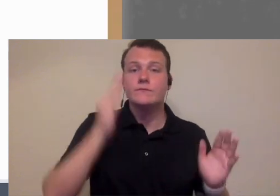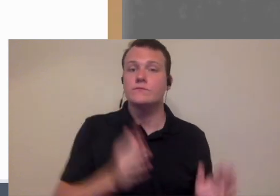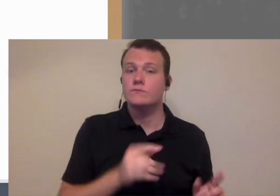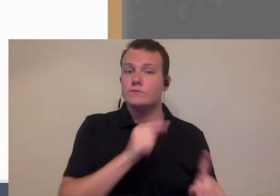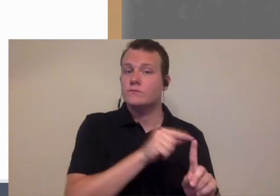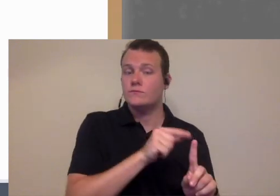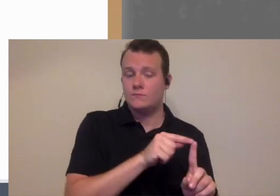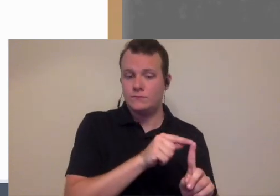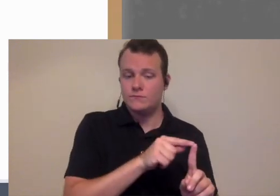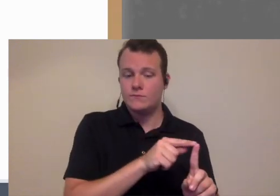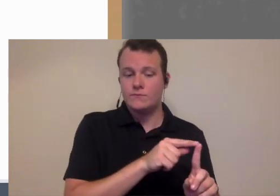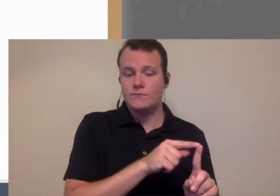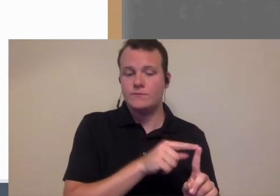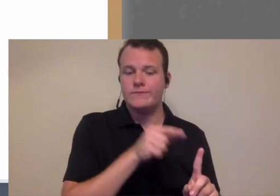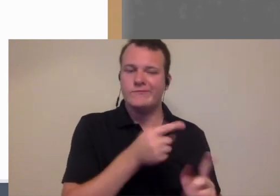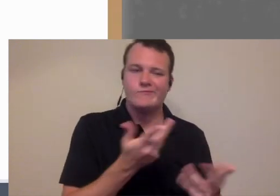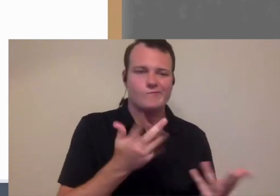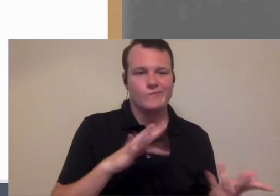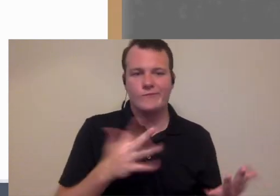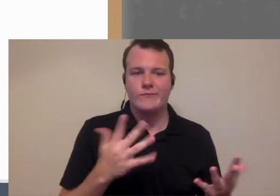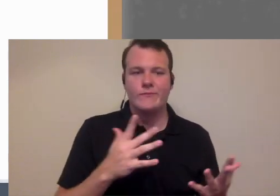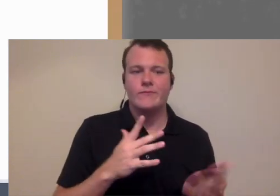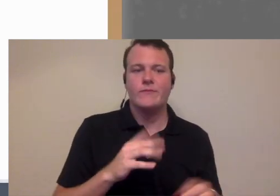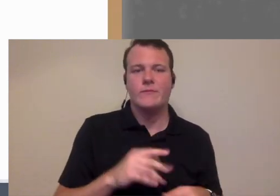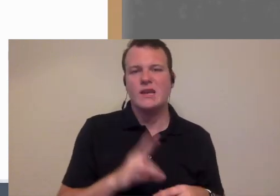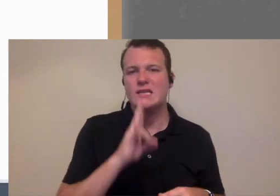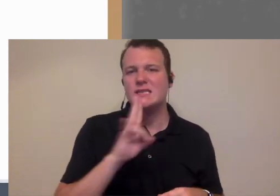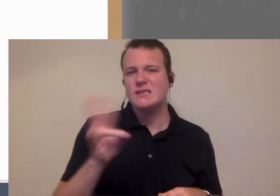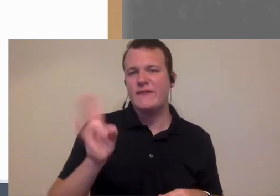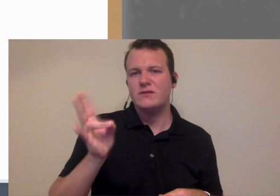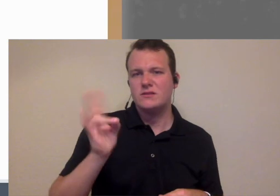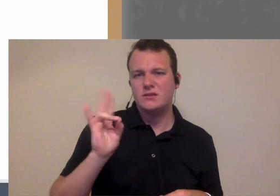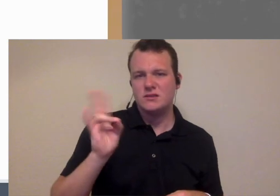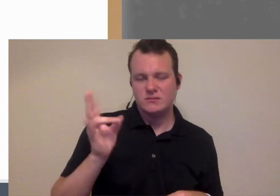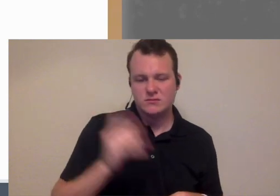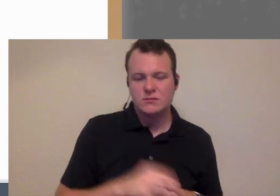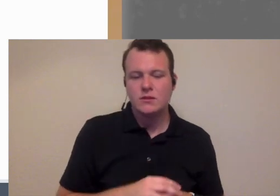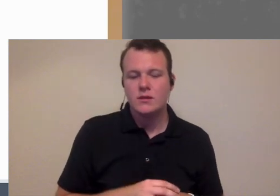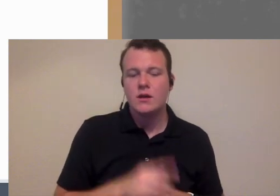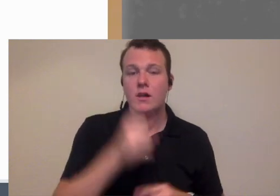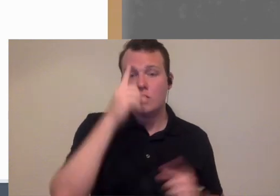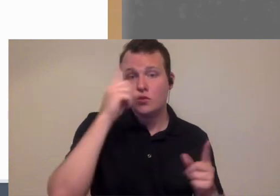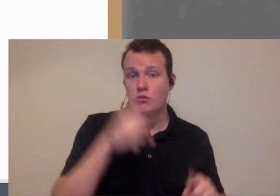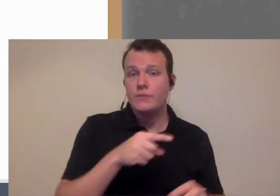audiologist I bought it from she was in her like mid late 70s in the agreement